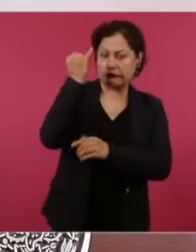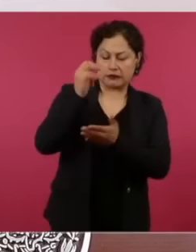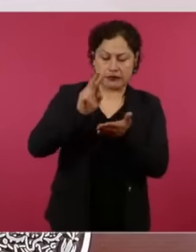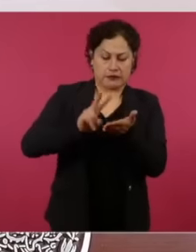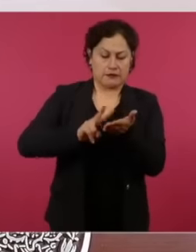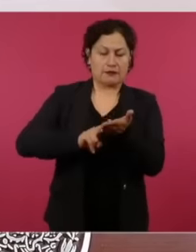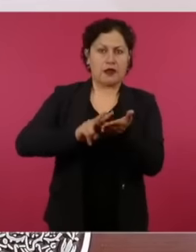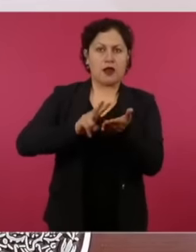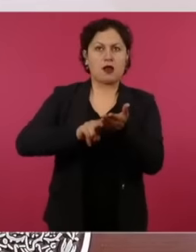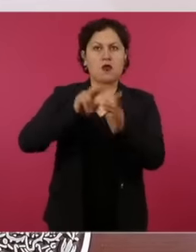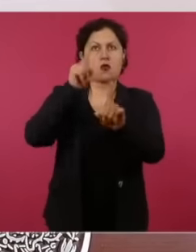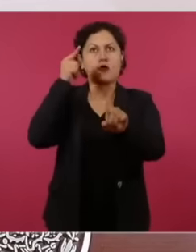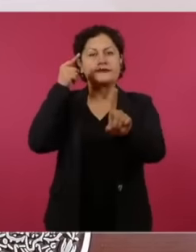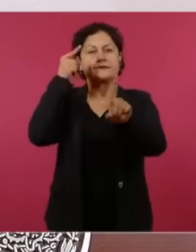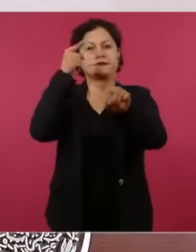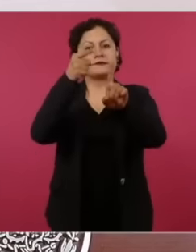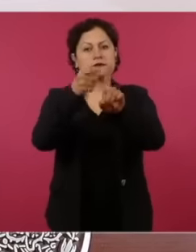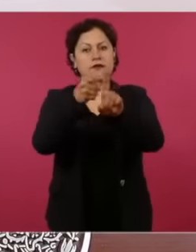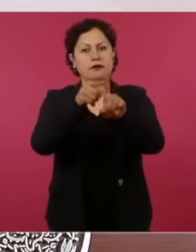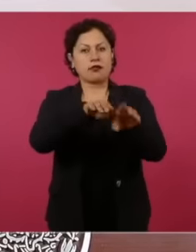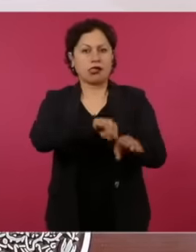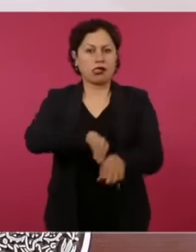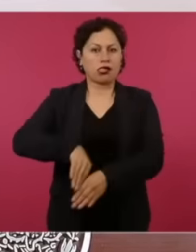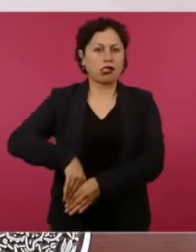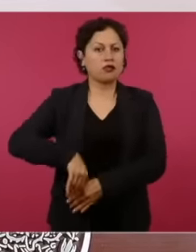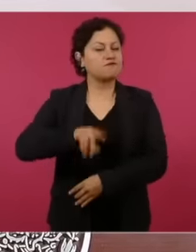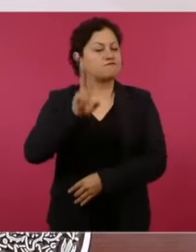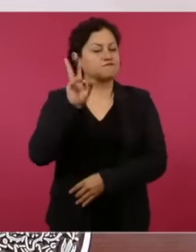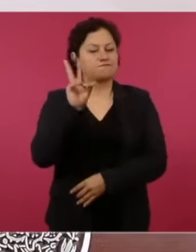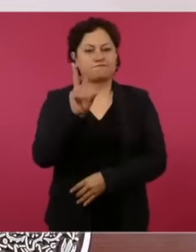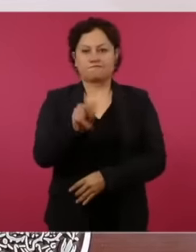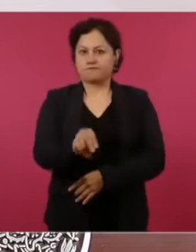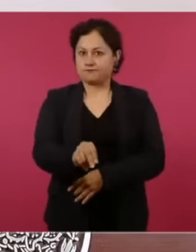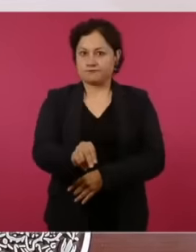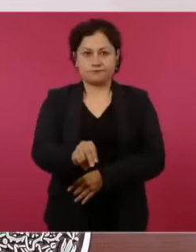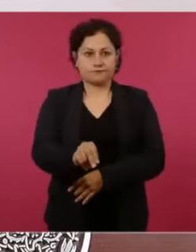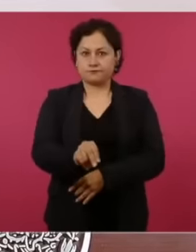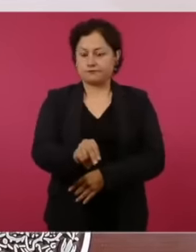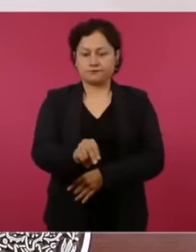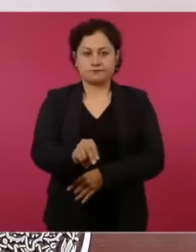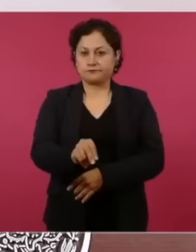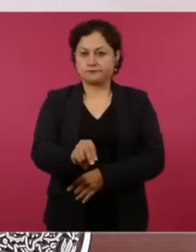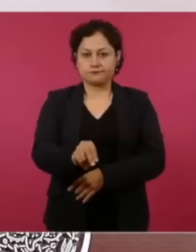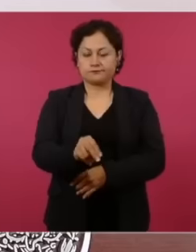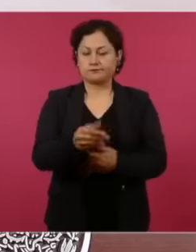never turn your back on the